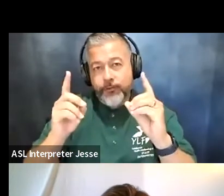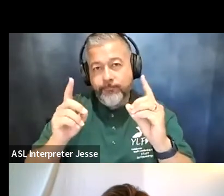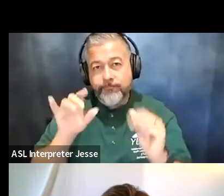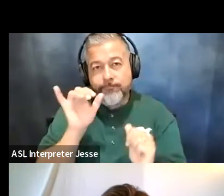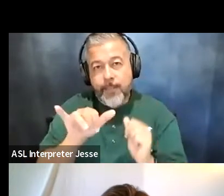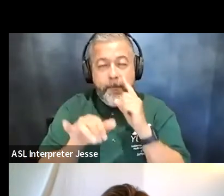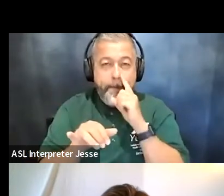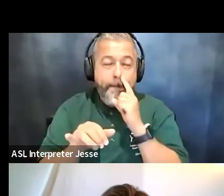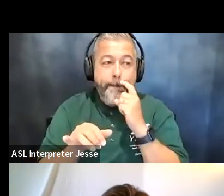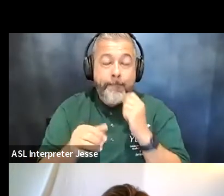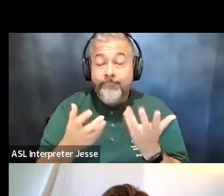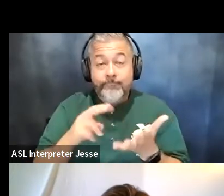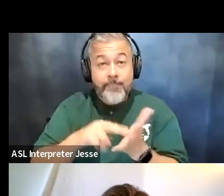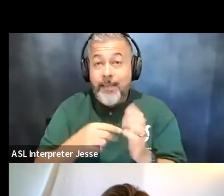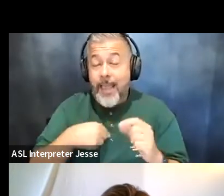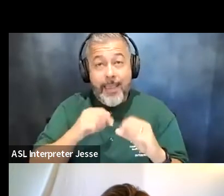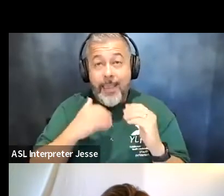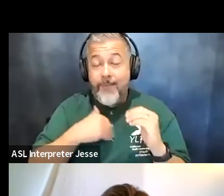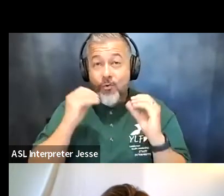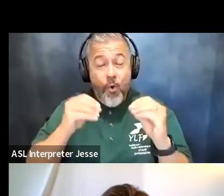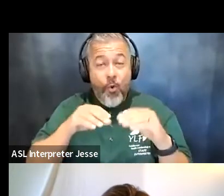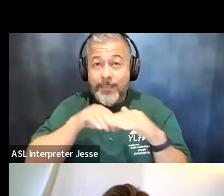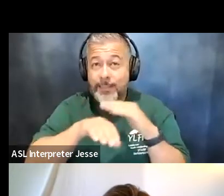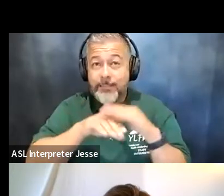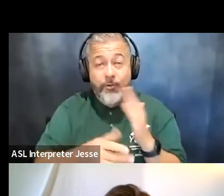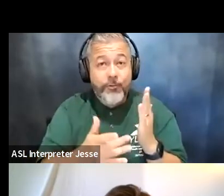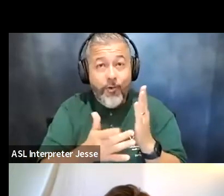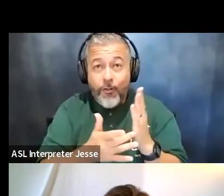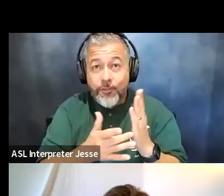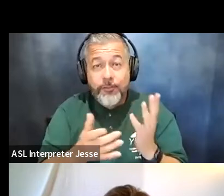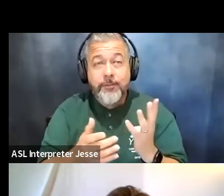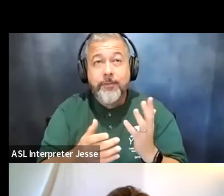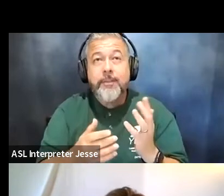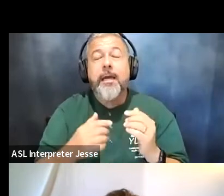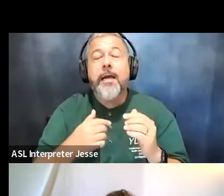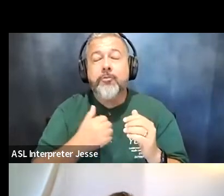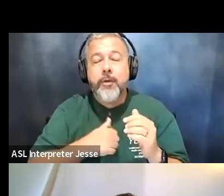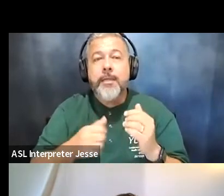being that i didn't have accessible technology excuse me assistive technology not accessible but